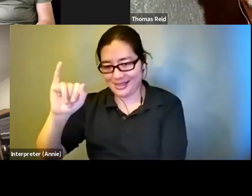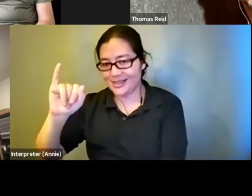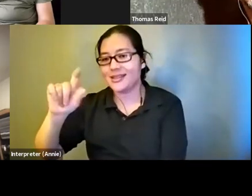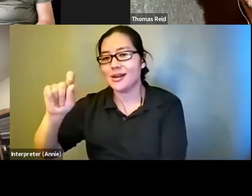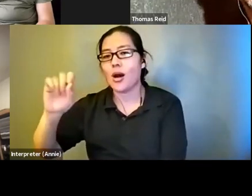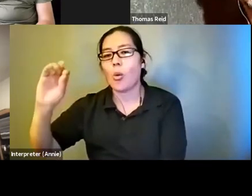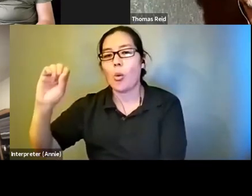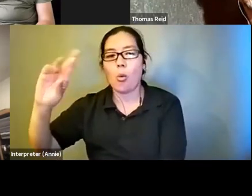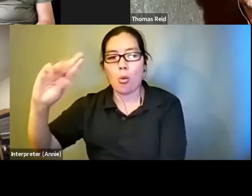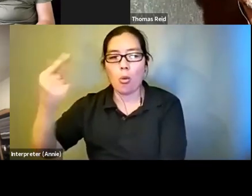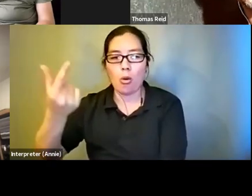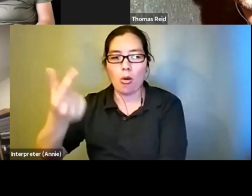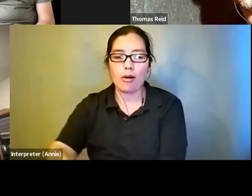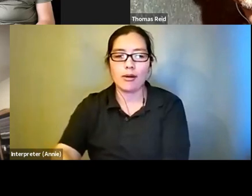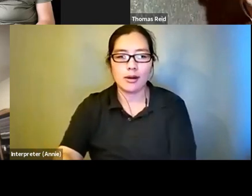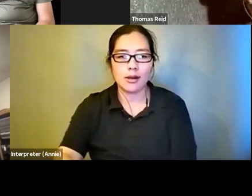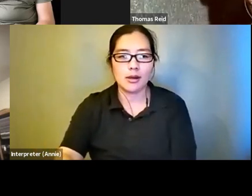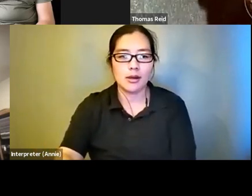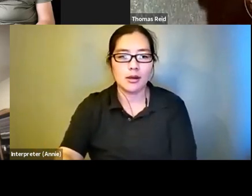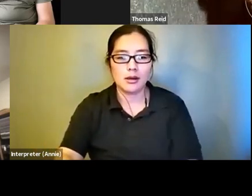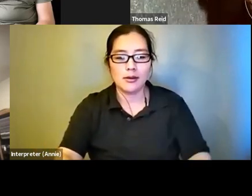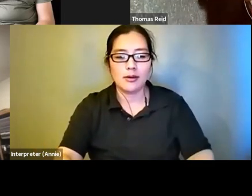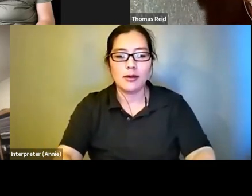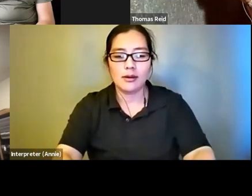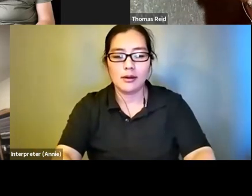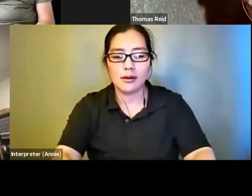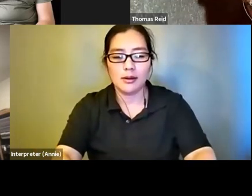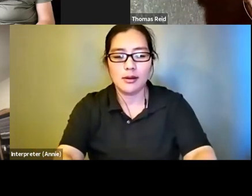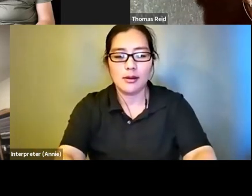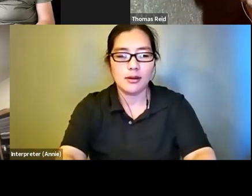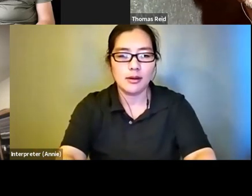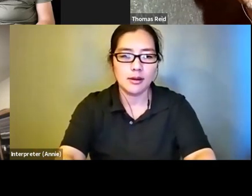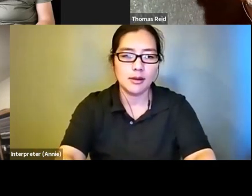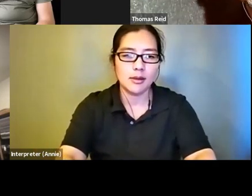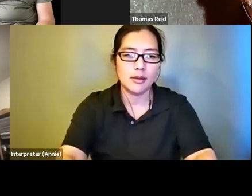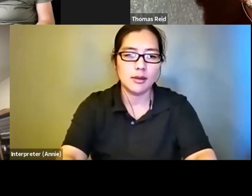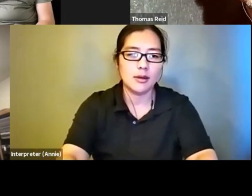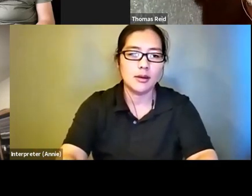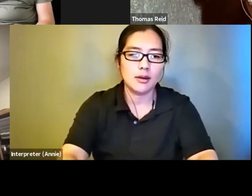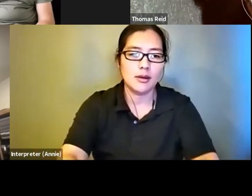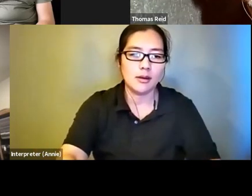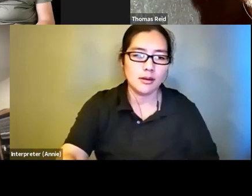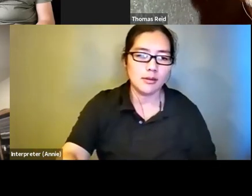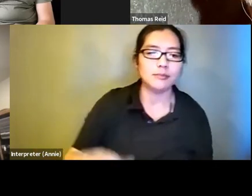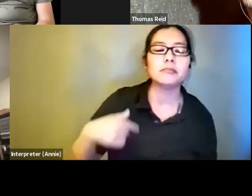: Excellent. Thank you so much for this. My name is Thomas Reid. Reid My